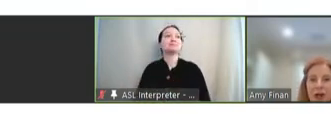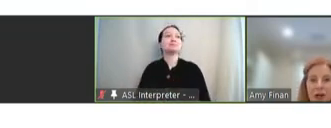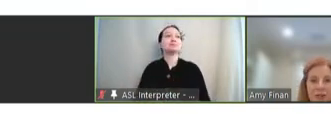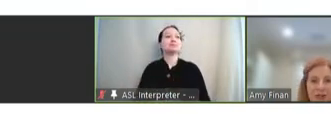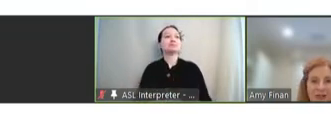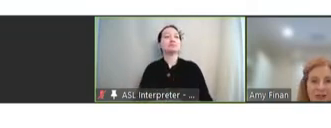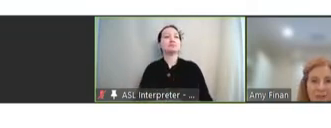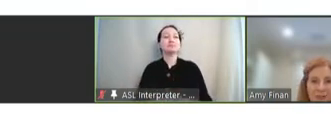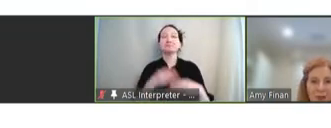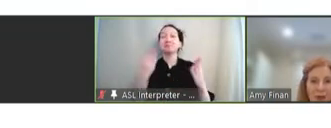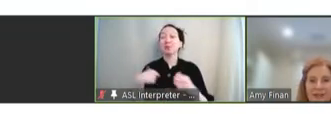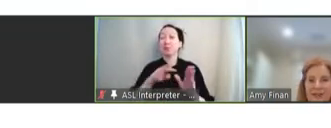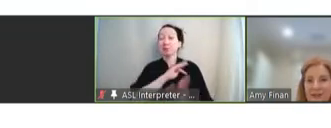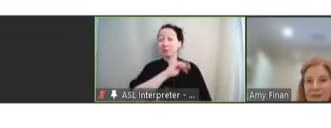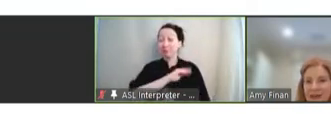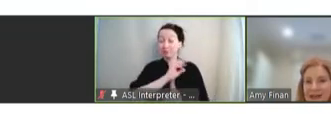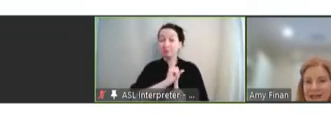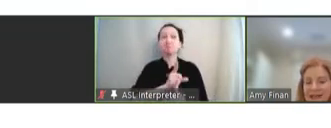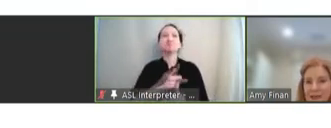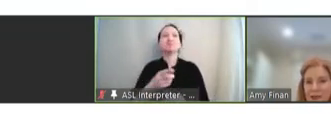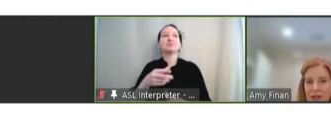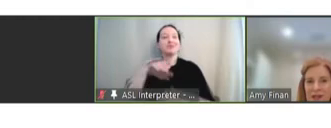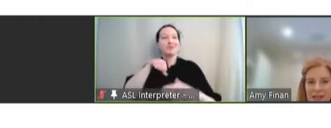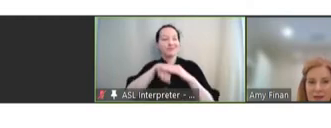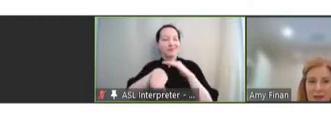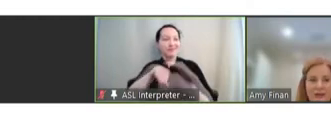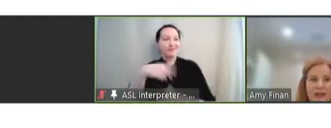Our mission, simply put, is to make vaccines more accessible,